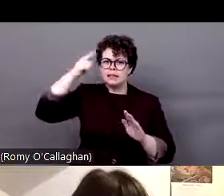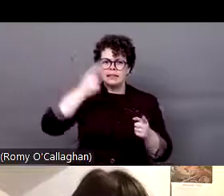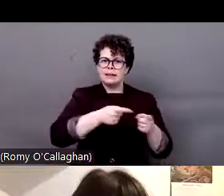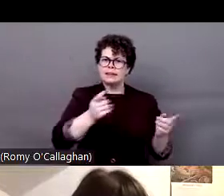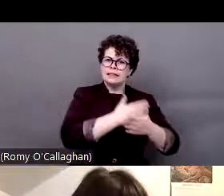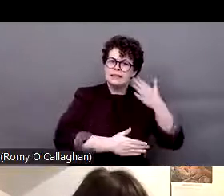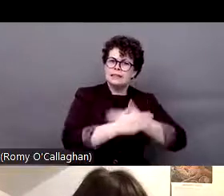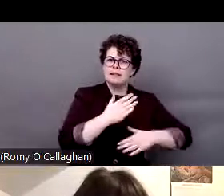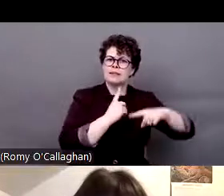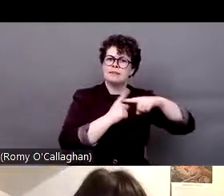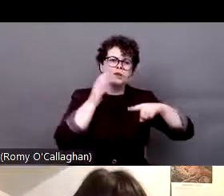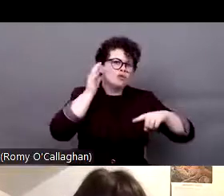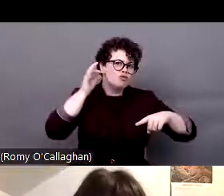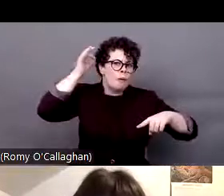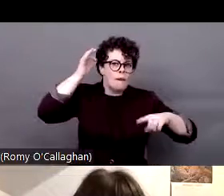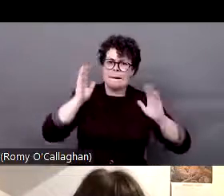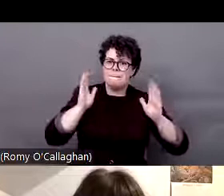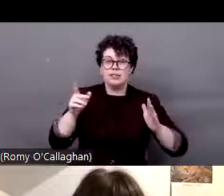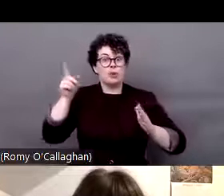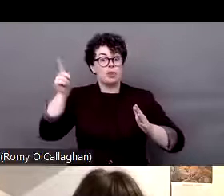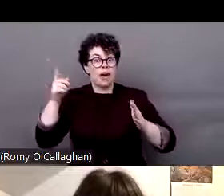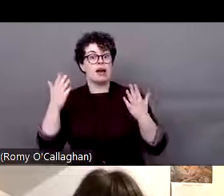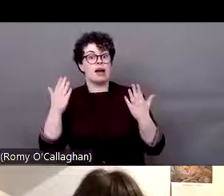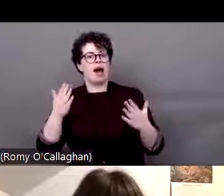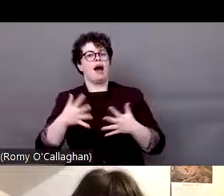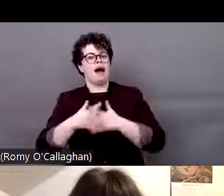the national Roma strategy. Lina will be speaking on addressing the health